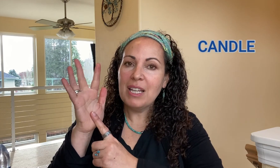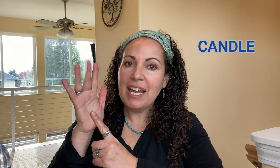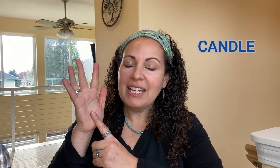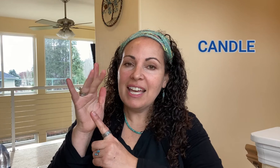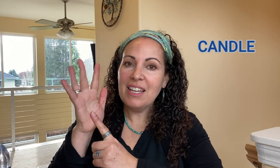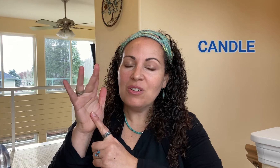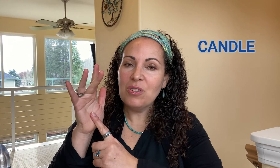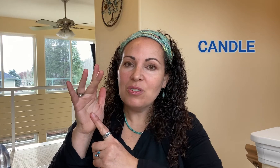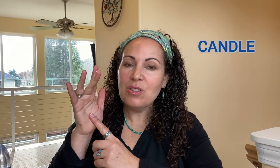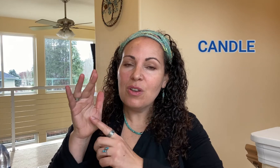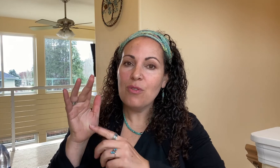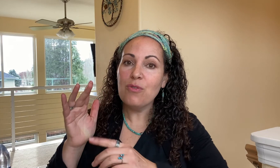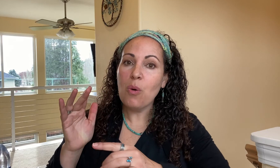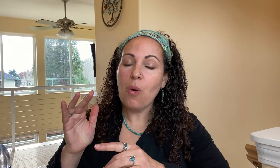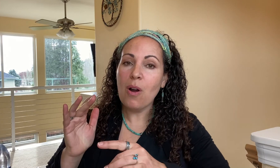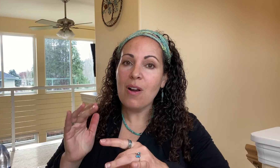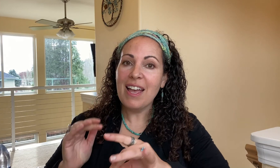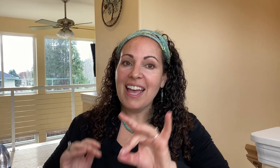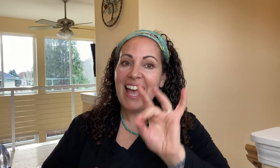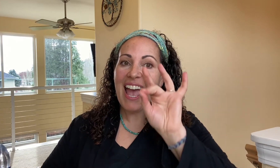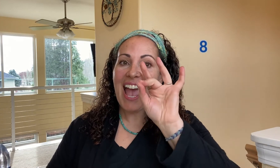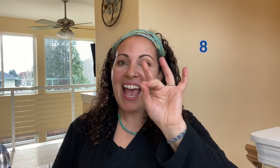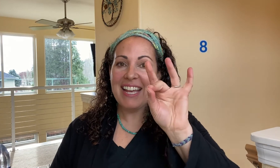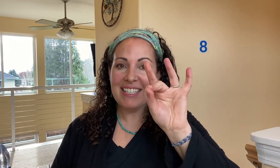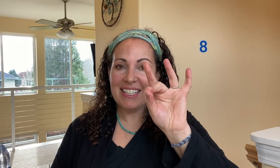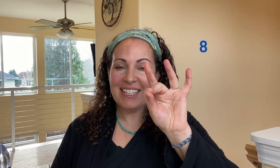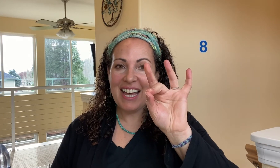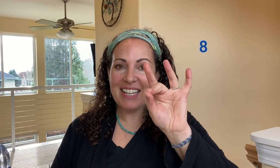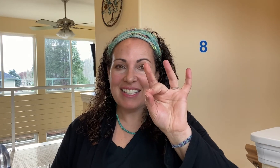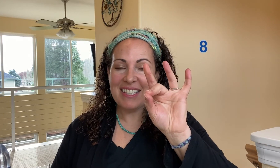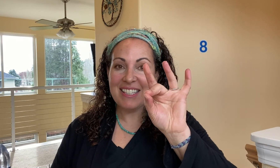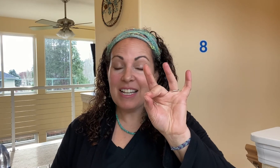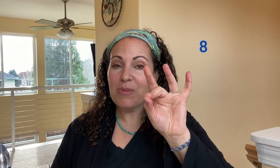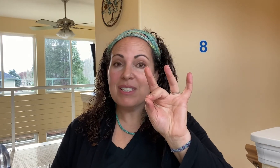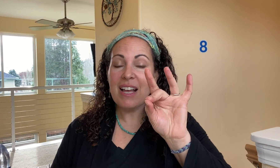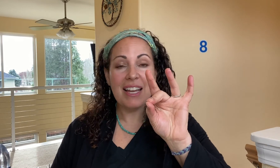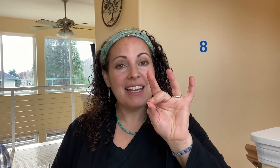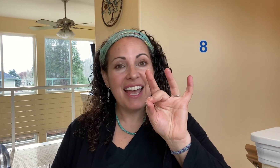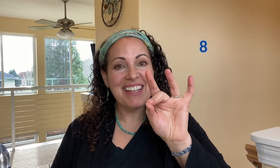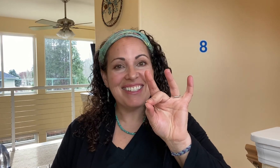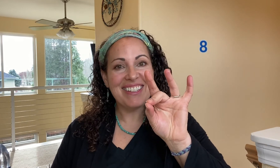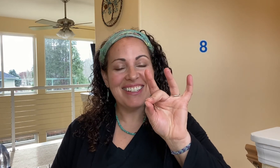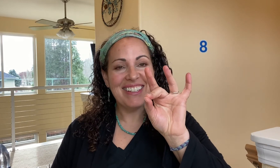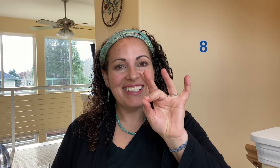We light candles for 8 nights. This is how we sign 8.